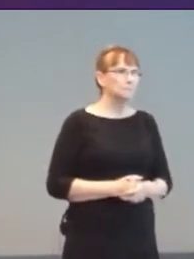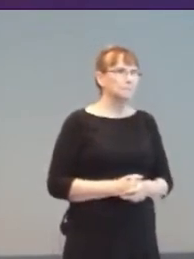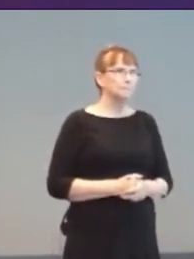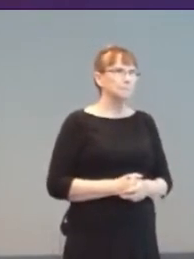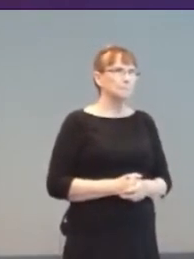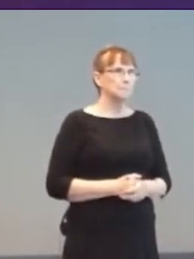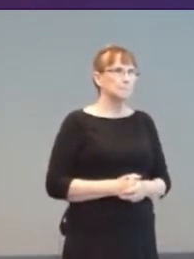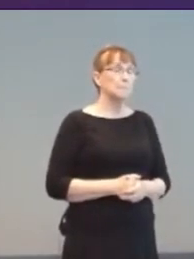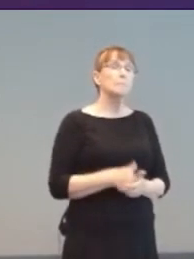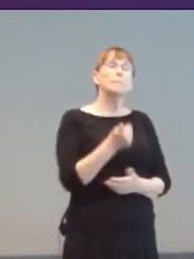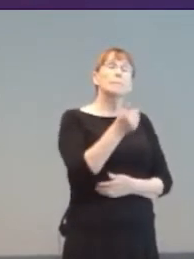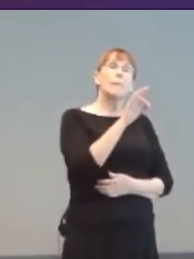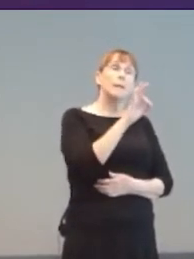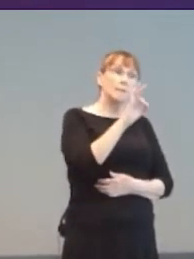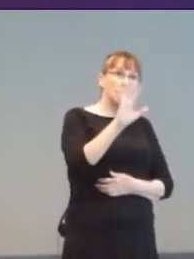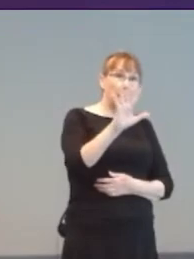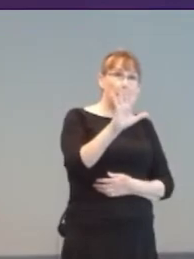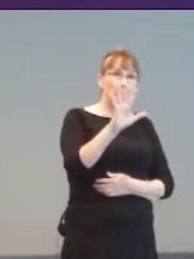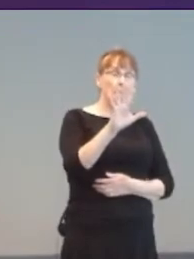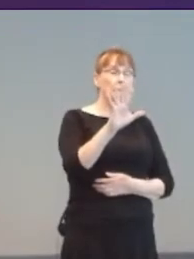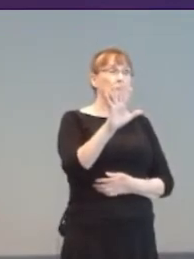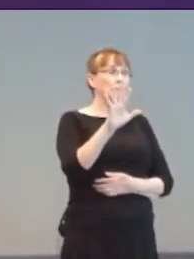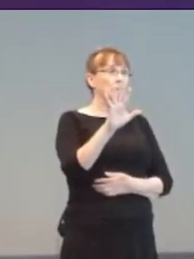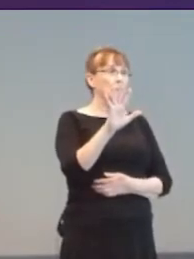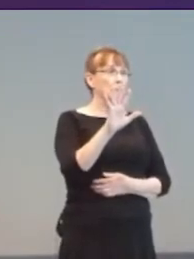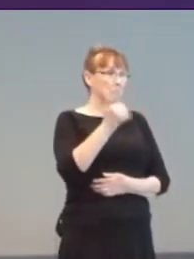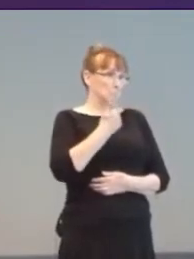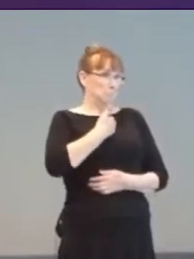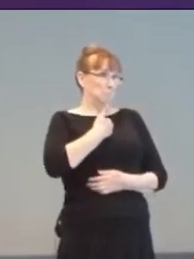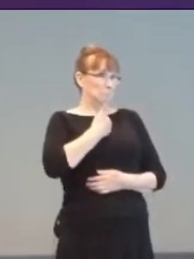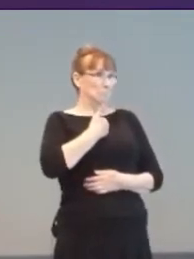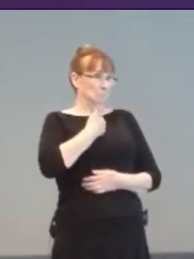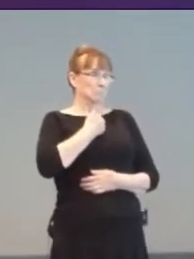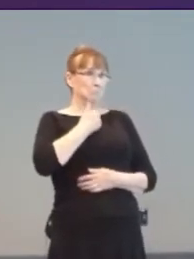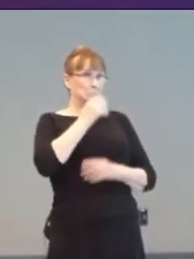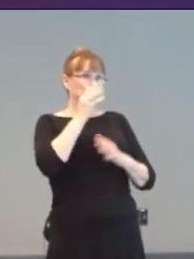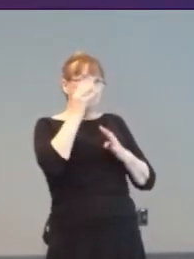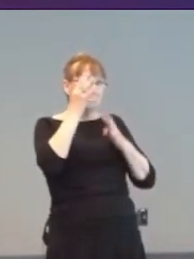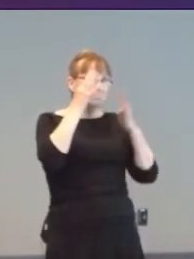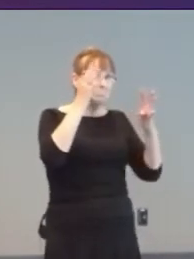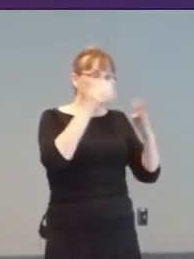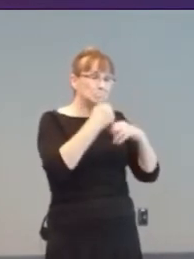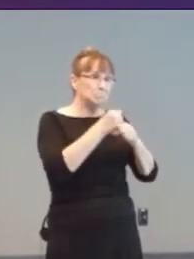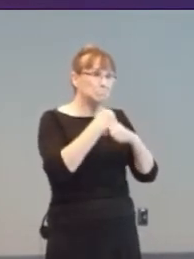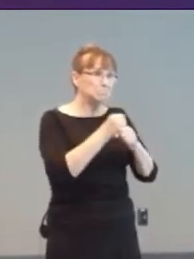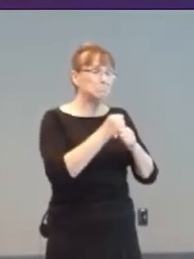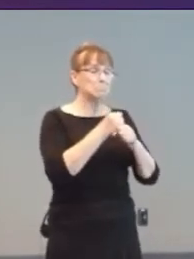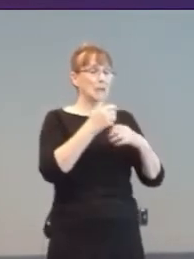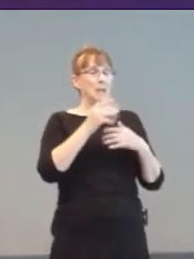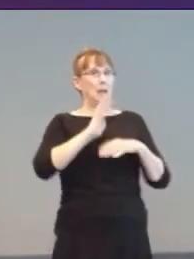From 1995 I started to build custom controllers, and set-up OneSwitch in late 2002.